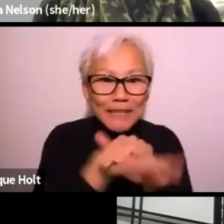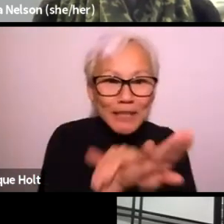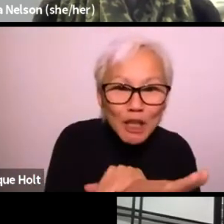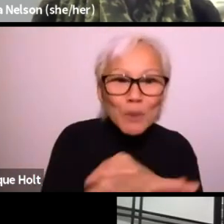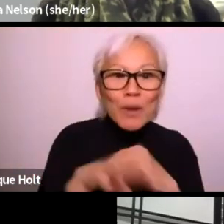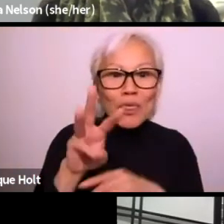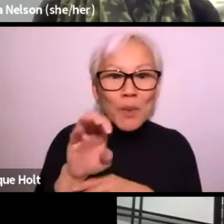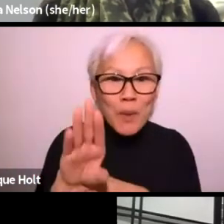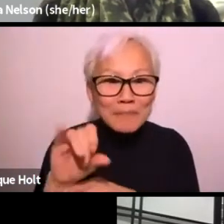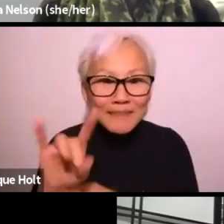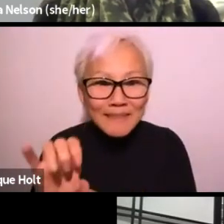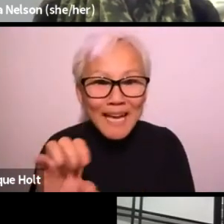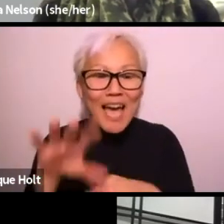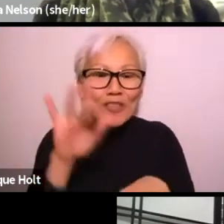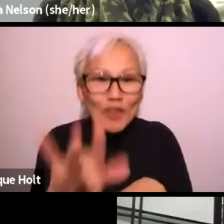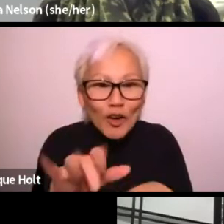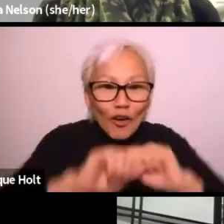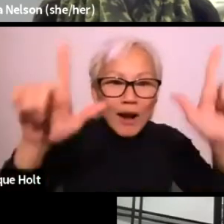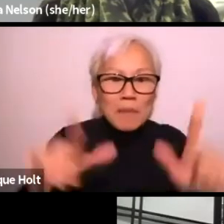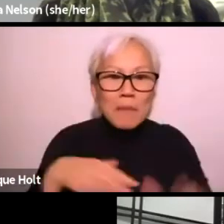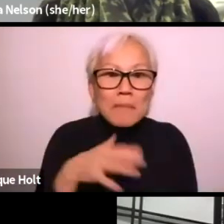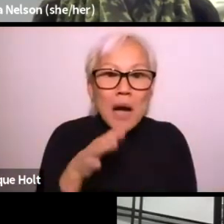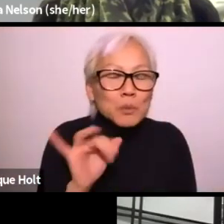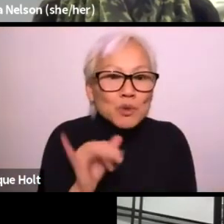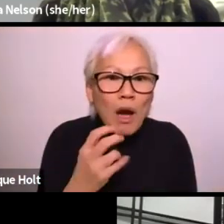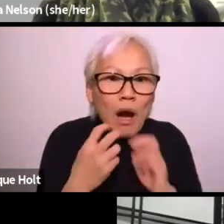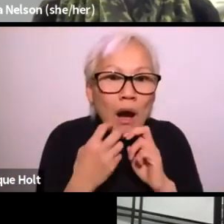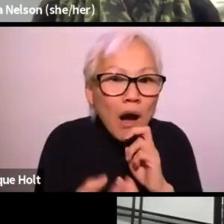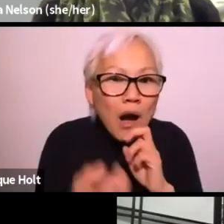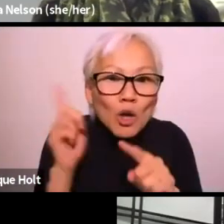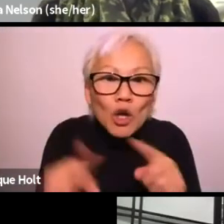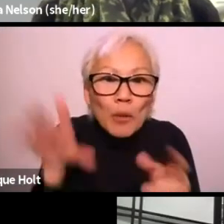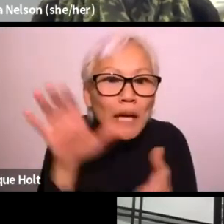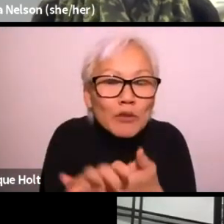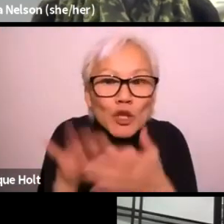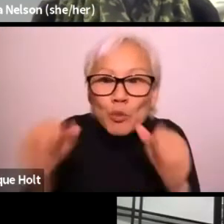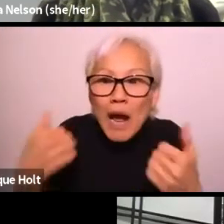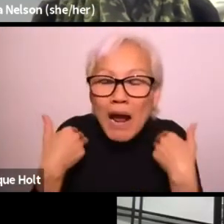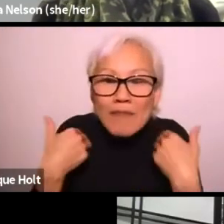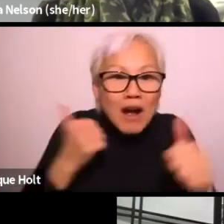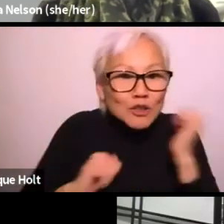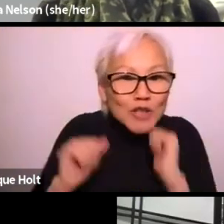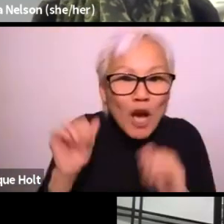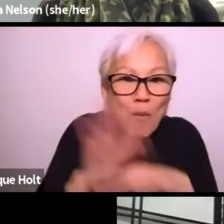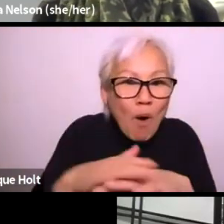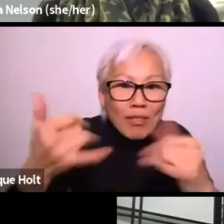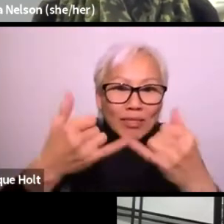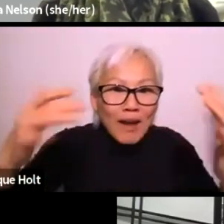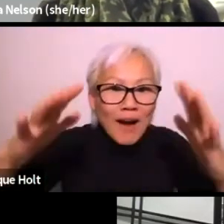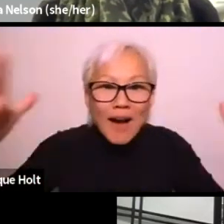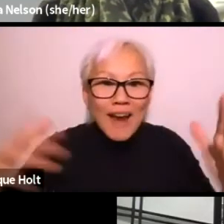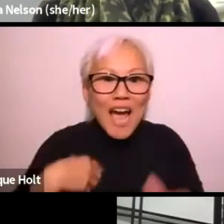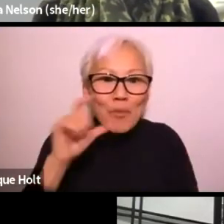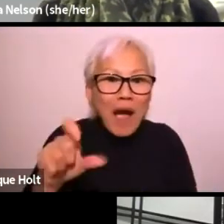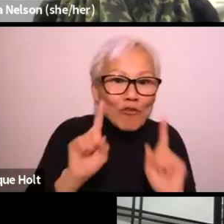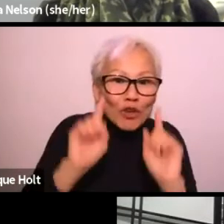I show mom, you know, how to enter the website, how to click on the link, and so it's like, wow, I can't believe it, you know, wow,